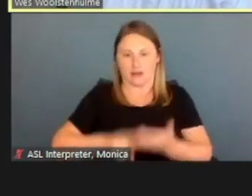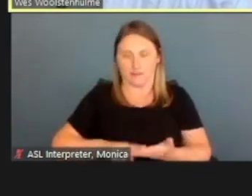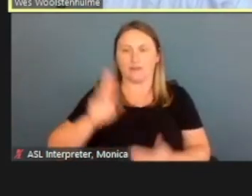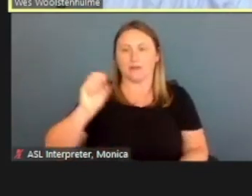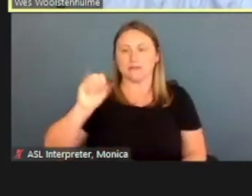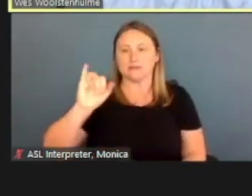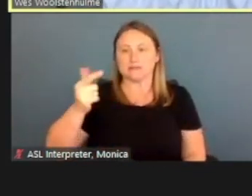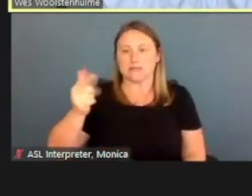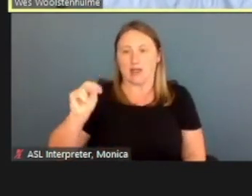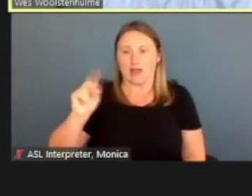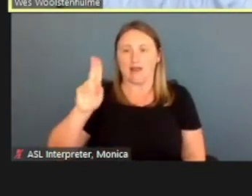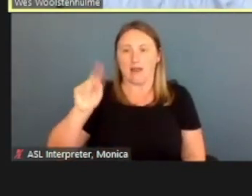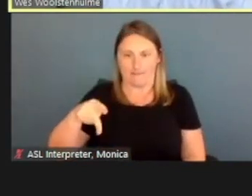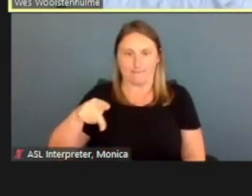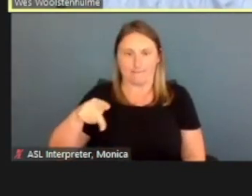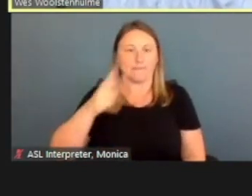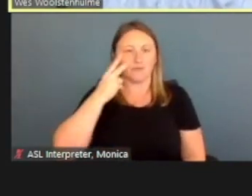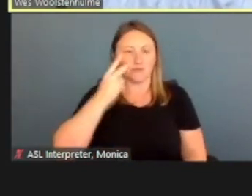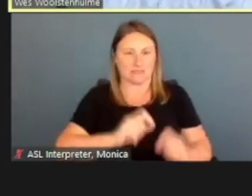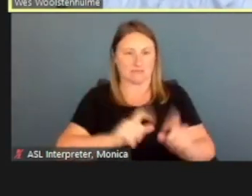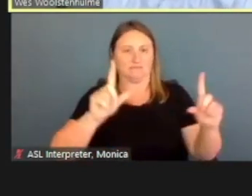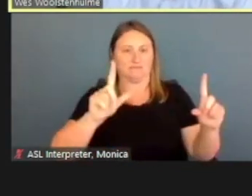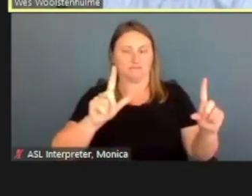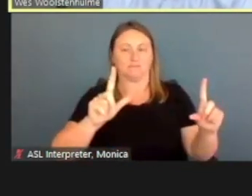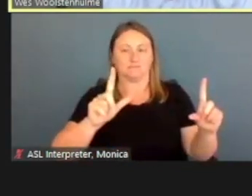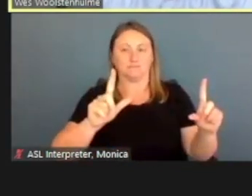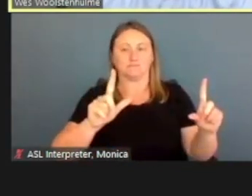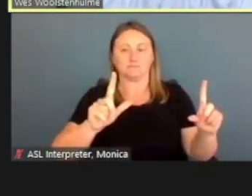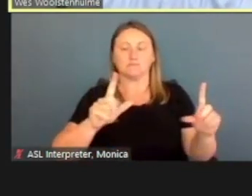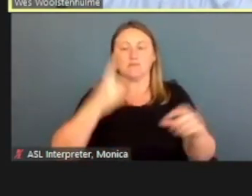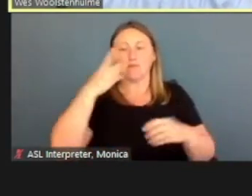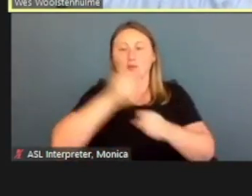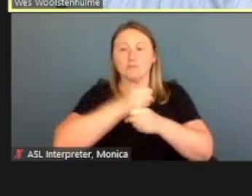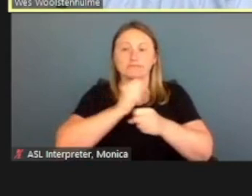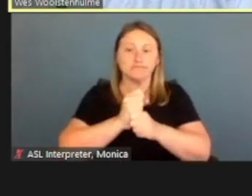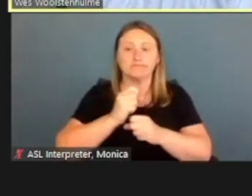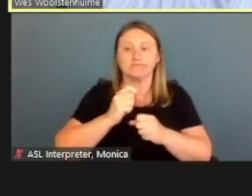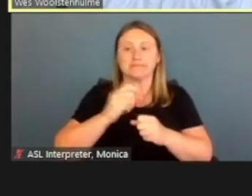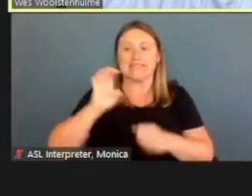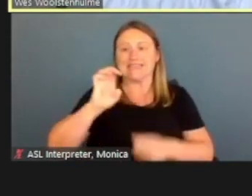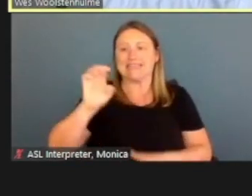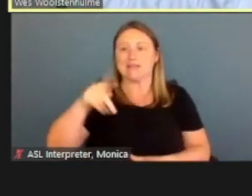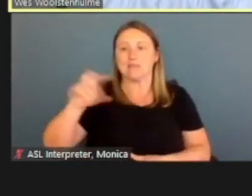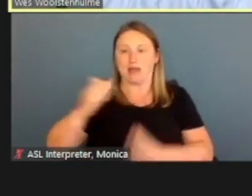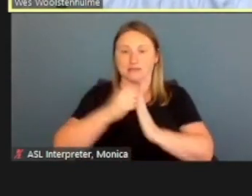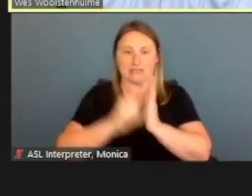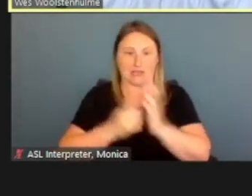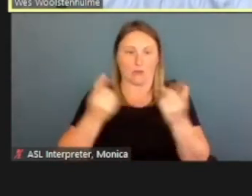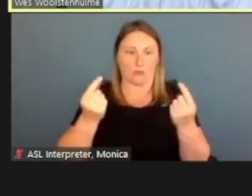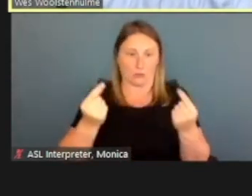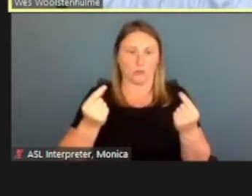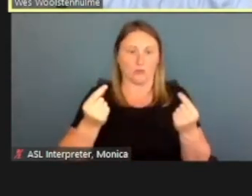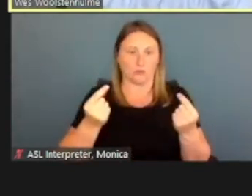And coming here, in order to create an ePASS account, they have to create an NCID